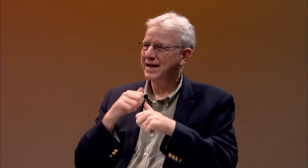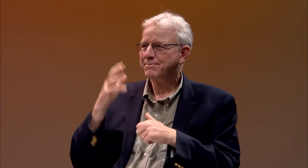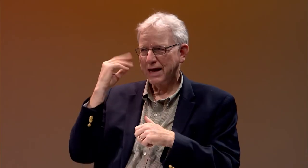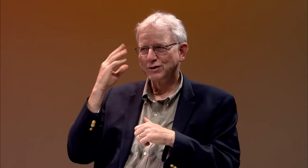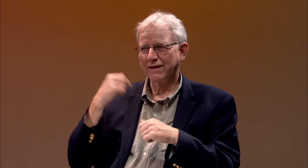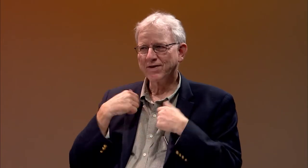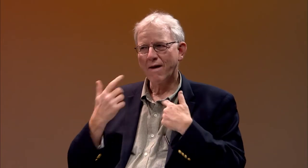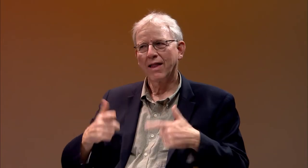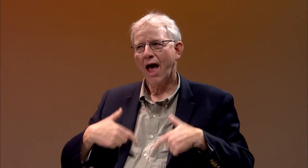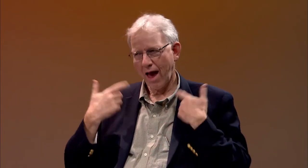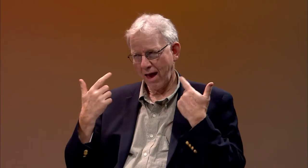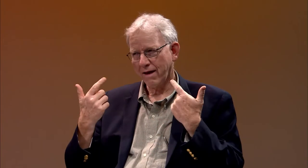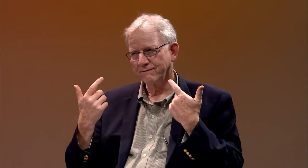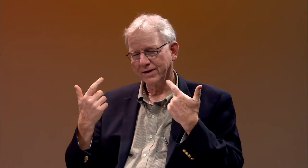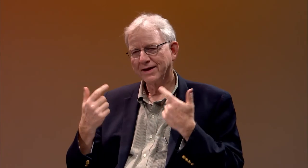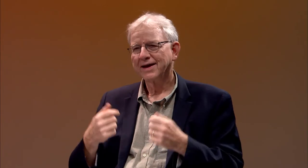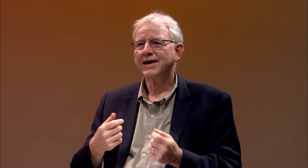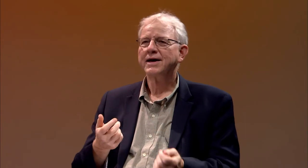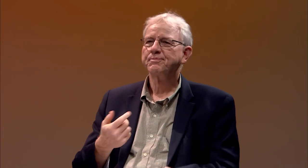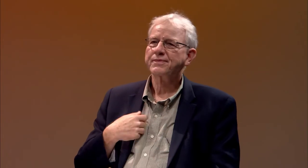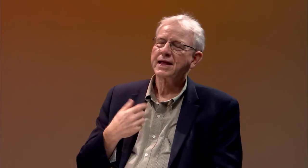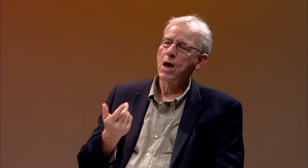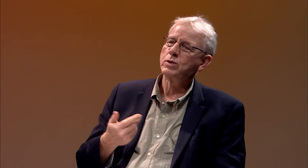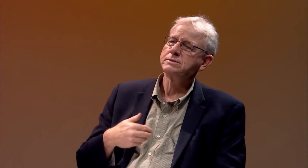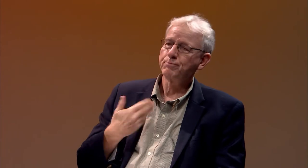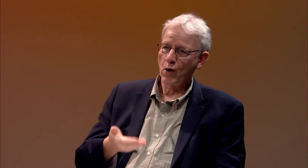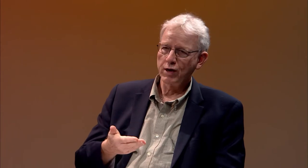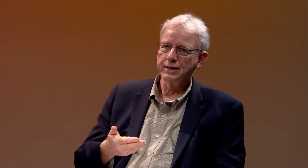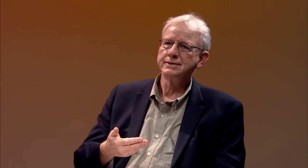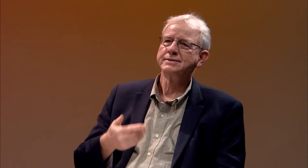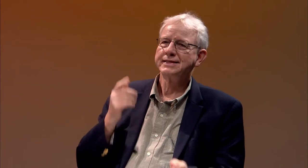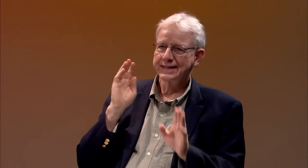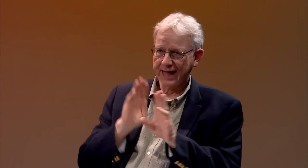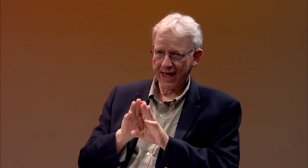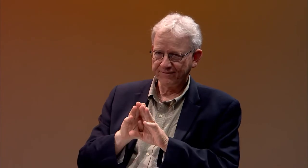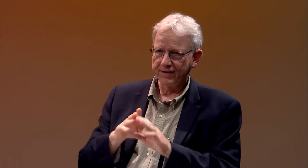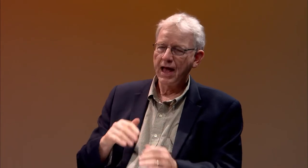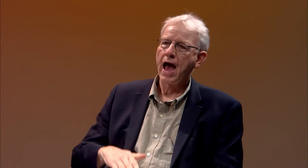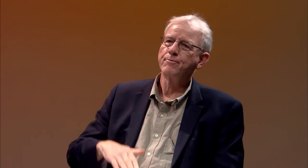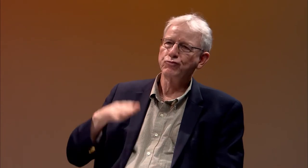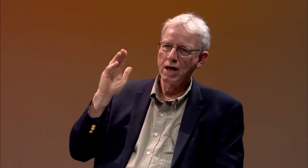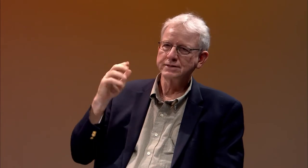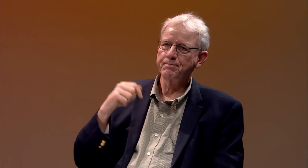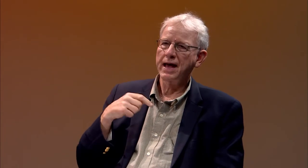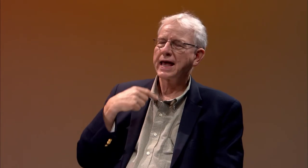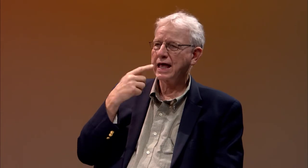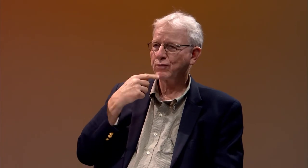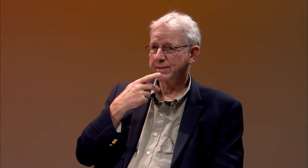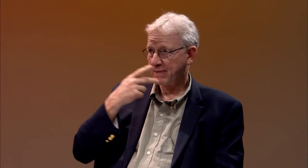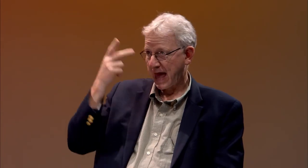the most difficult experiences of my life. I was born to hearing parents...